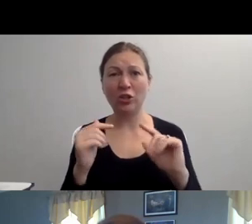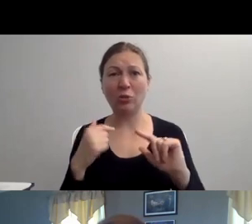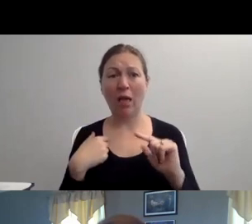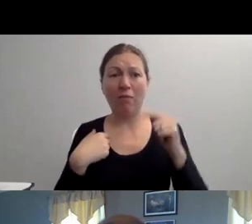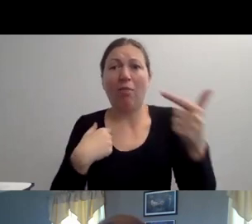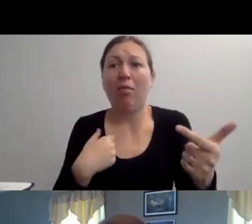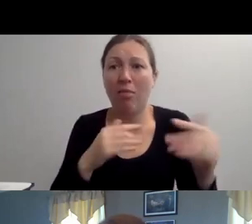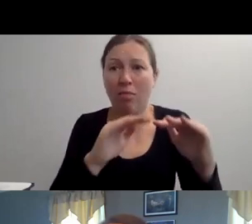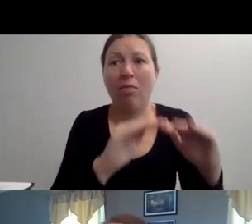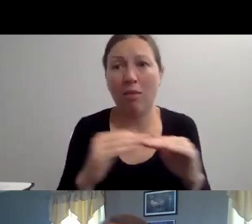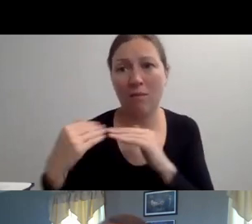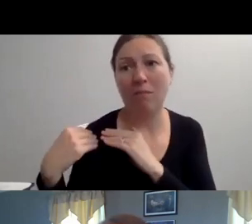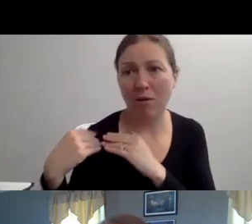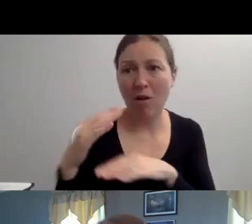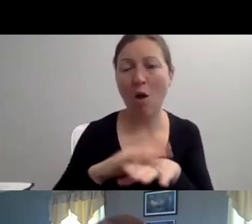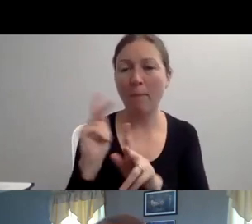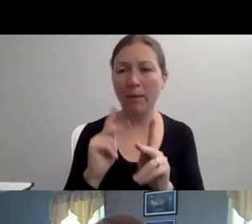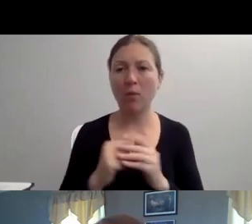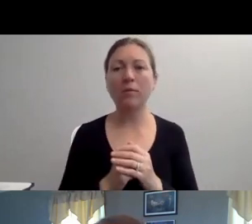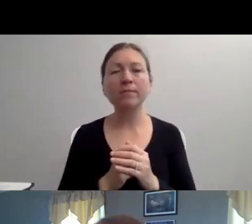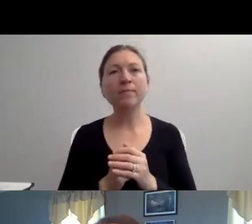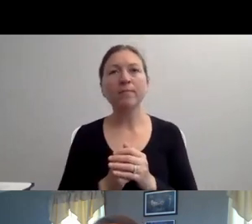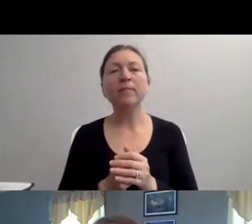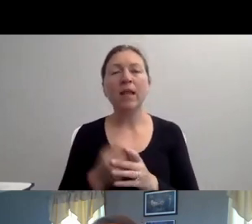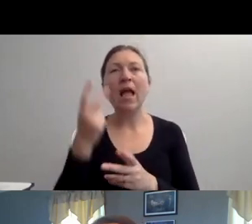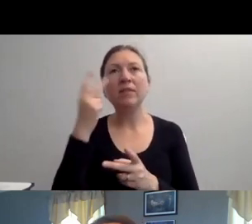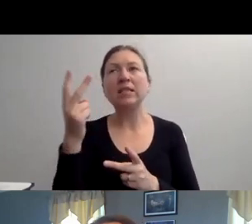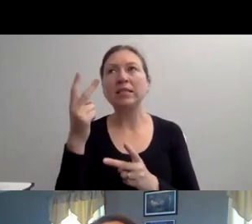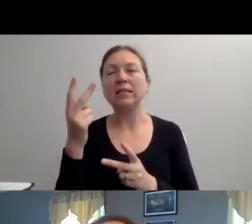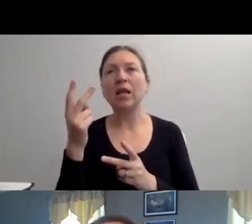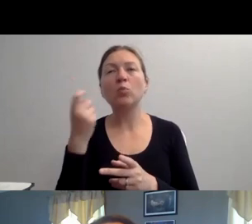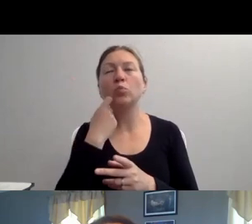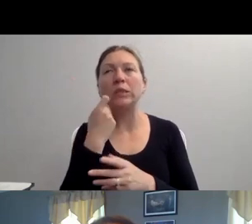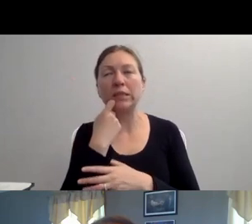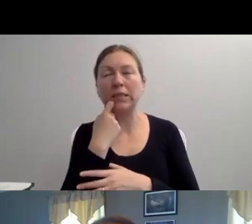YOU CAN FIND THAT IN THE E-MAIL THAT WE WILL SEND OUT FOLLOWING THIS PRESENTATION.